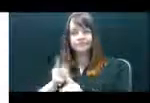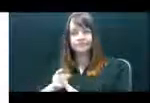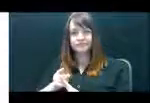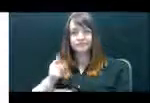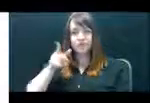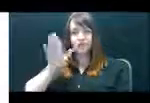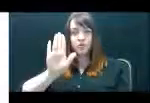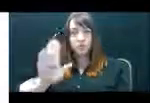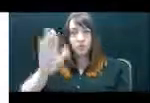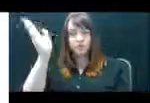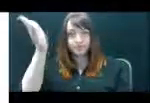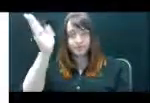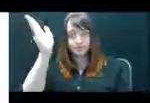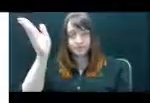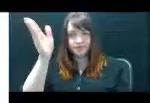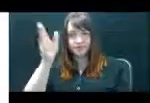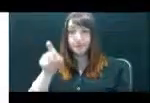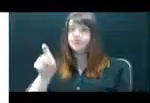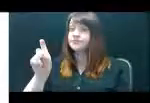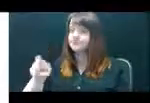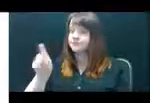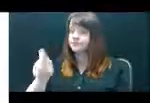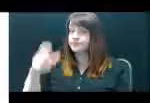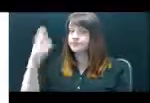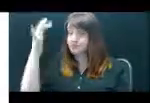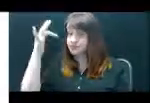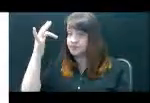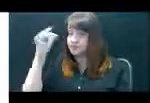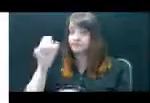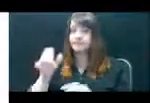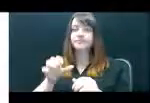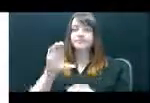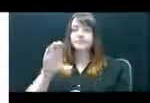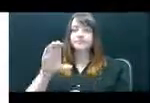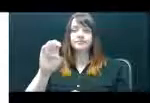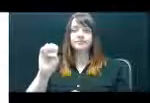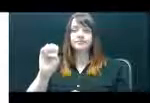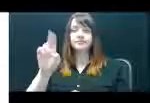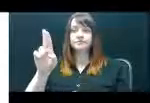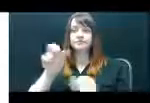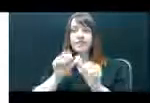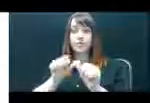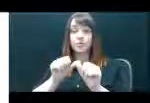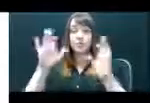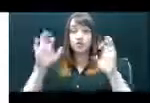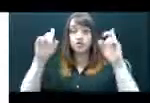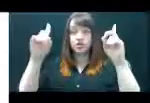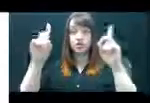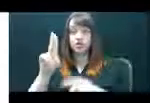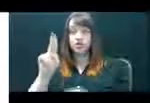necessary for continuing education units, or CEU, applications.